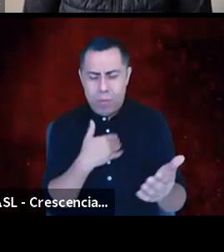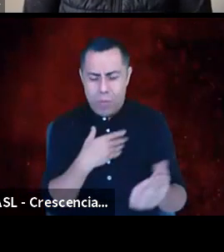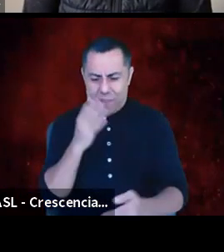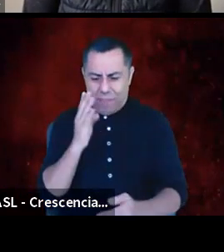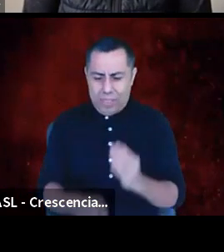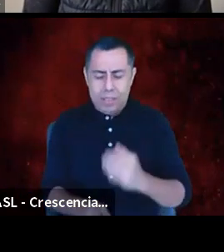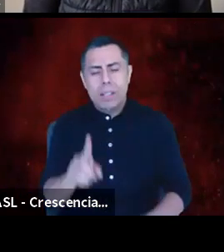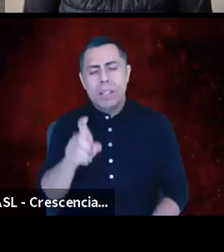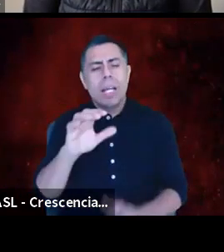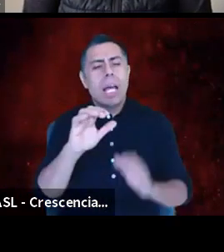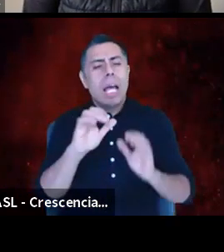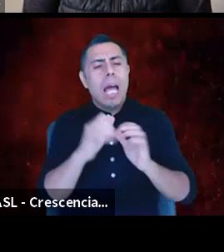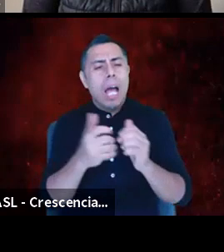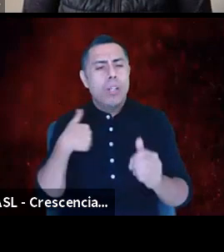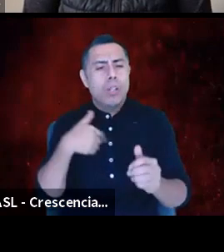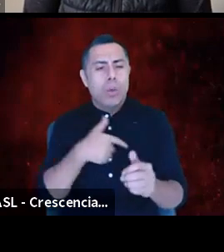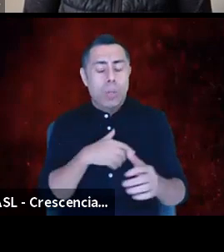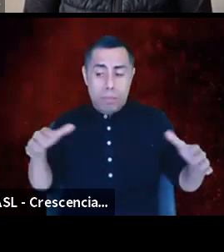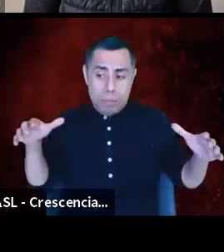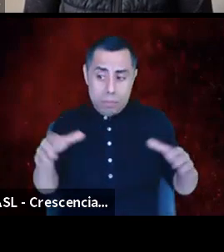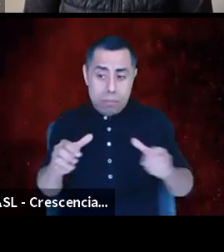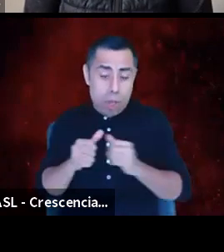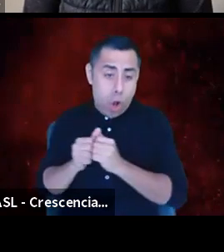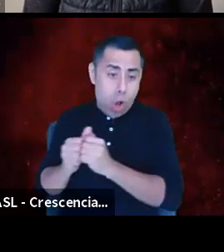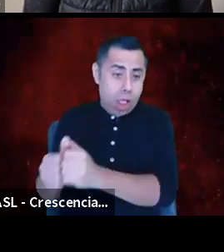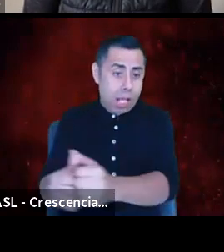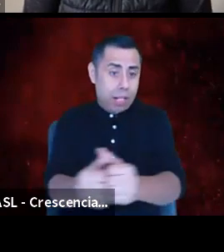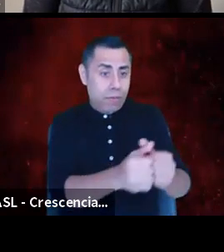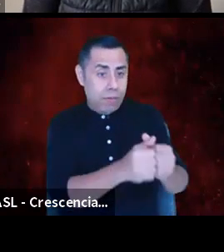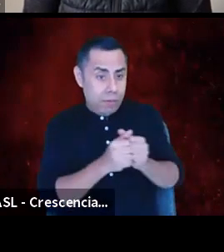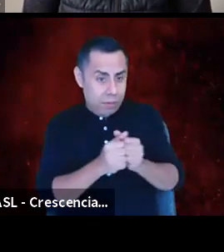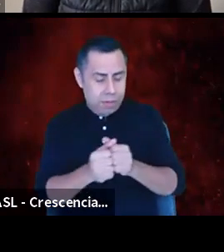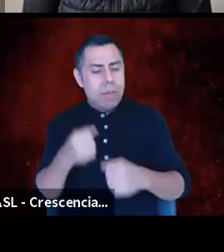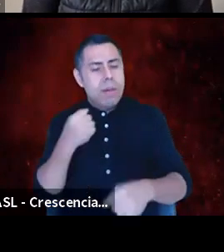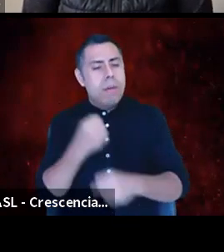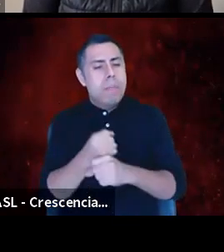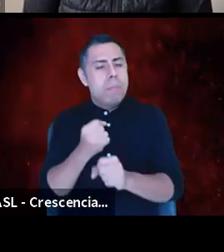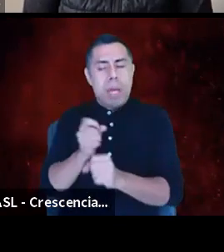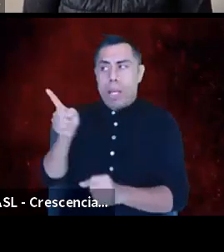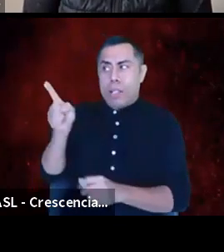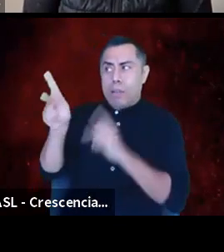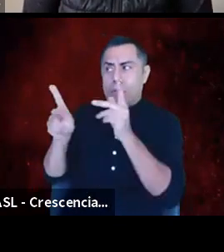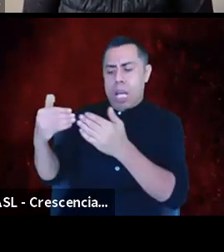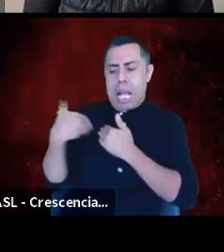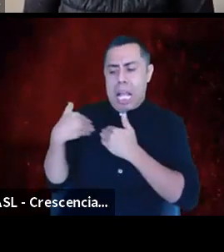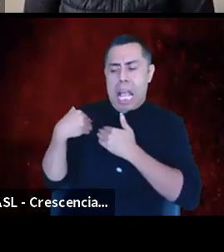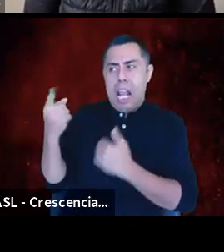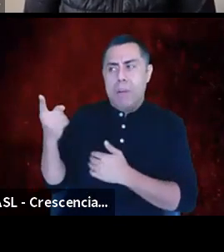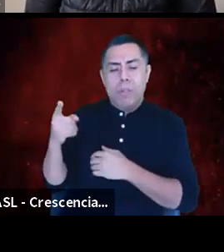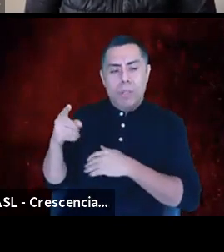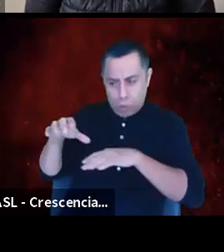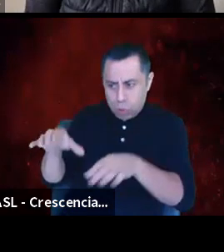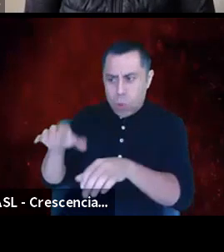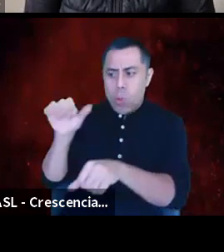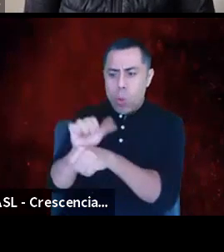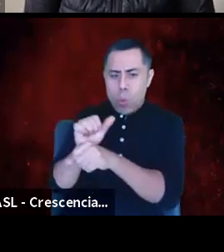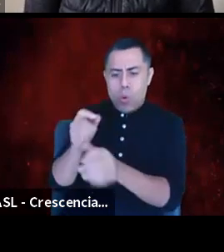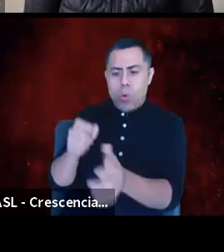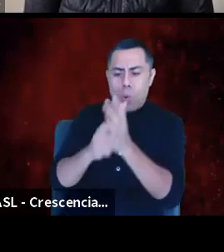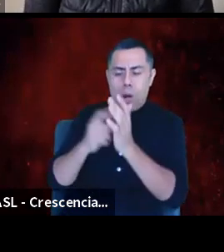how do we collectively continue to hold those folks accountable to doing the work that it takes to dismantle the system?